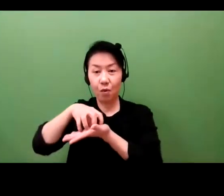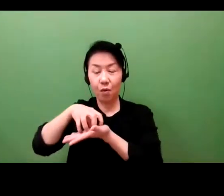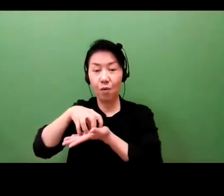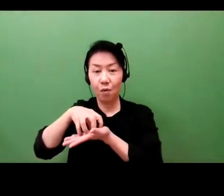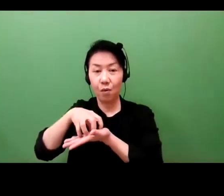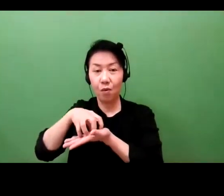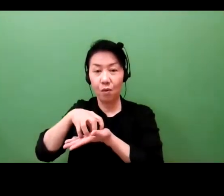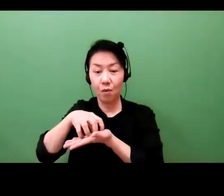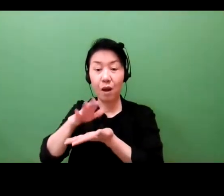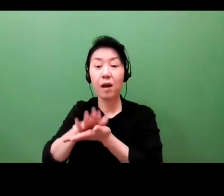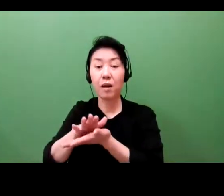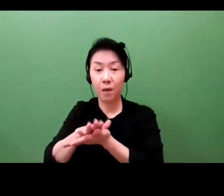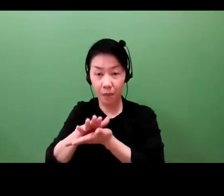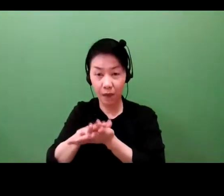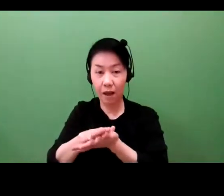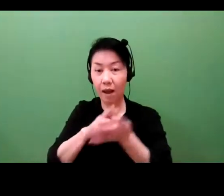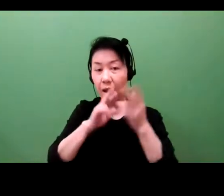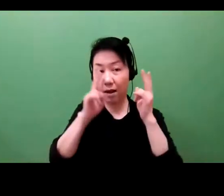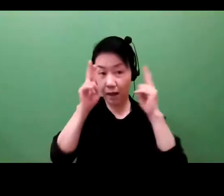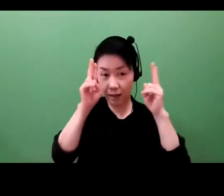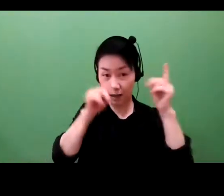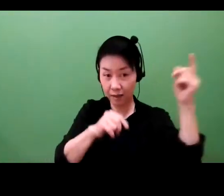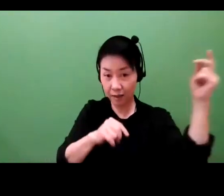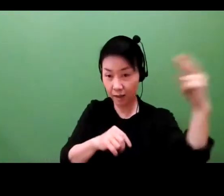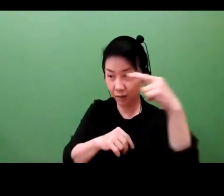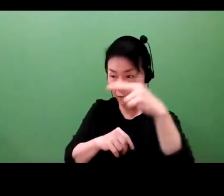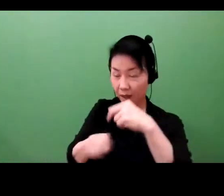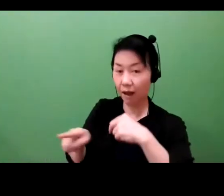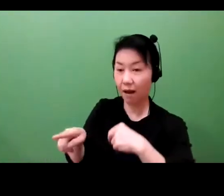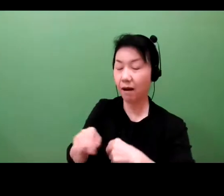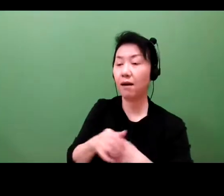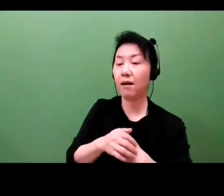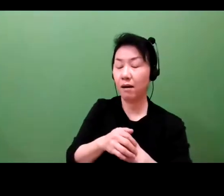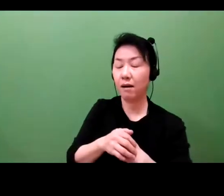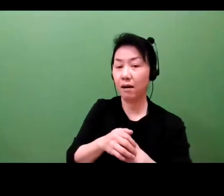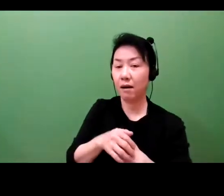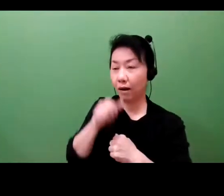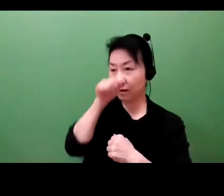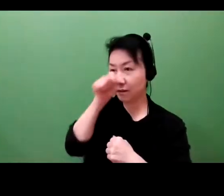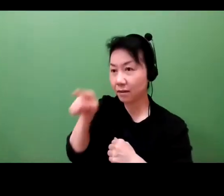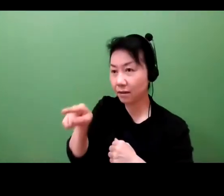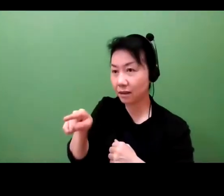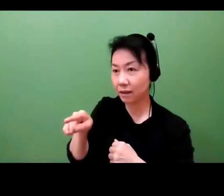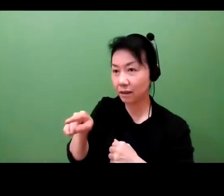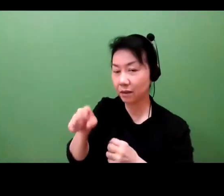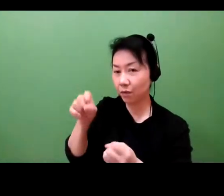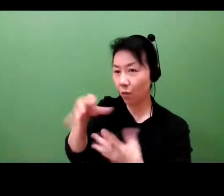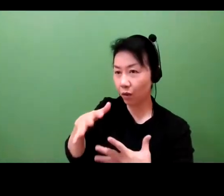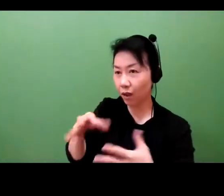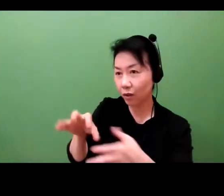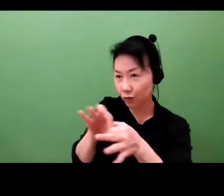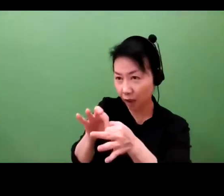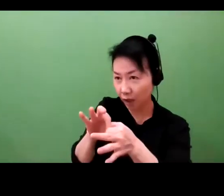They can't just come in, copy exactly what you've done, and undercut you. And remember that they can undercut you